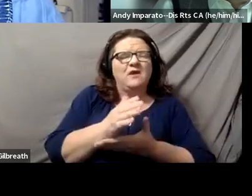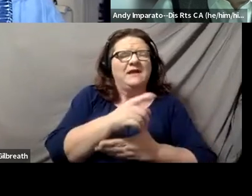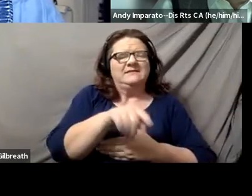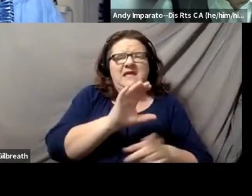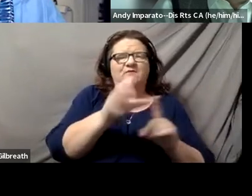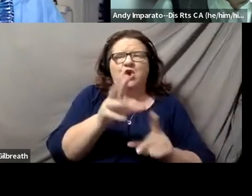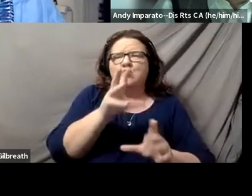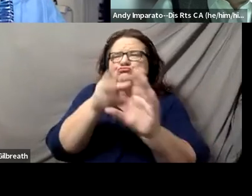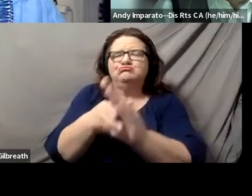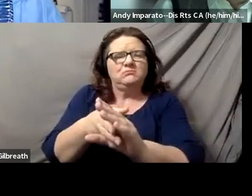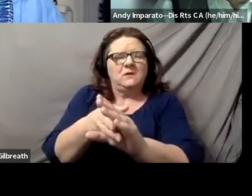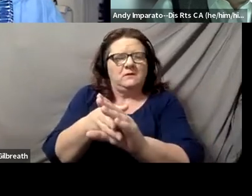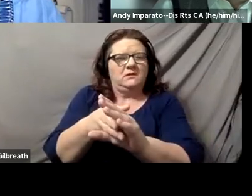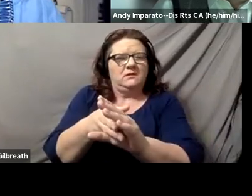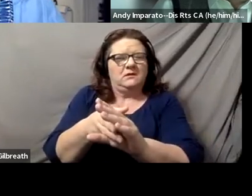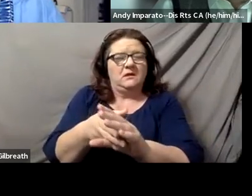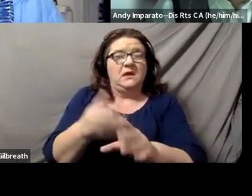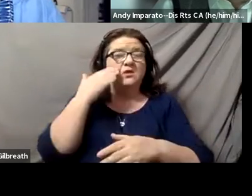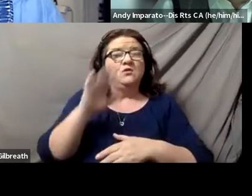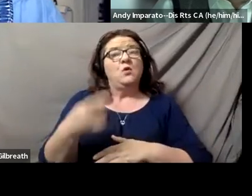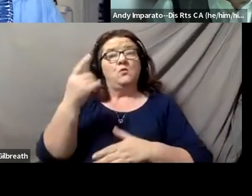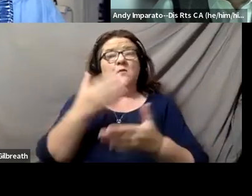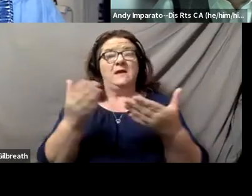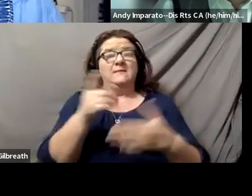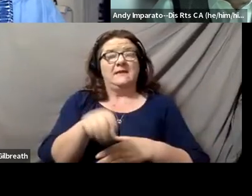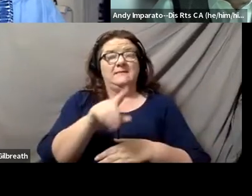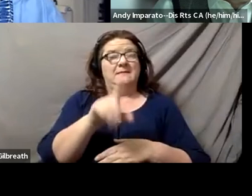and that, you know, one of the things they need to learn as an adult